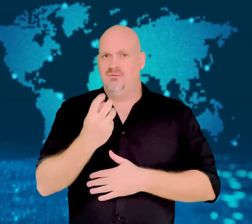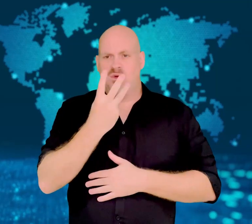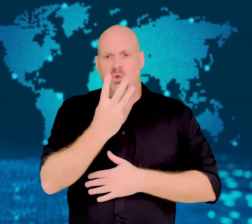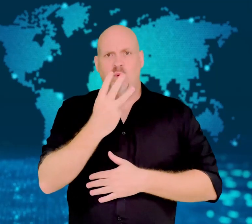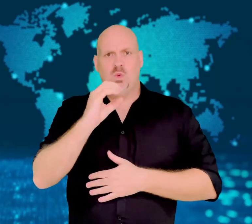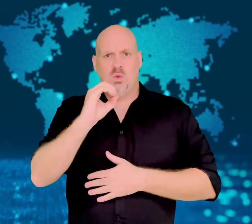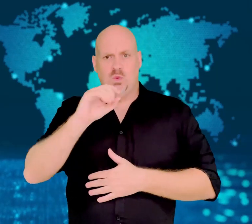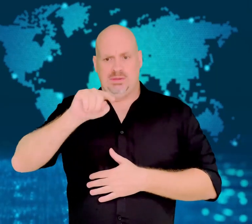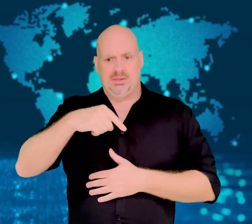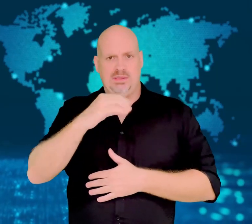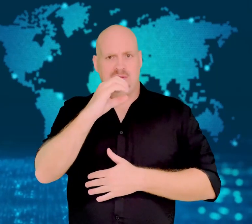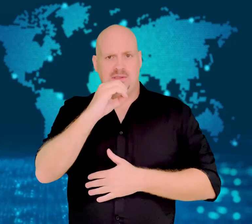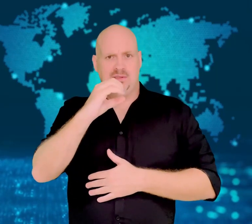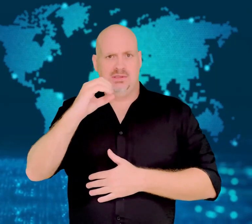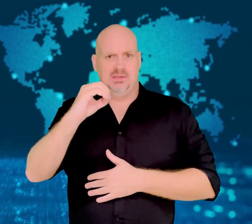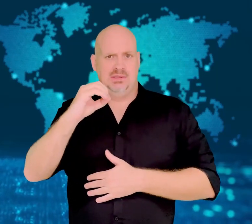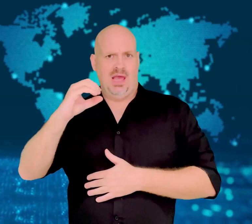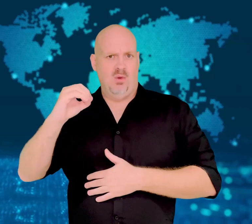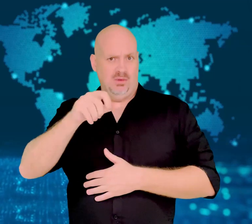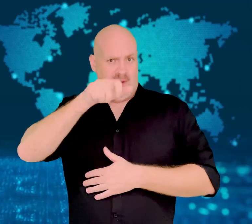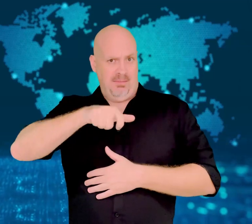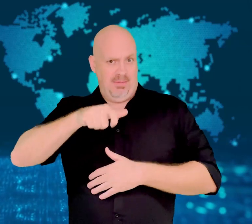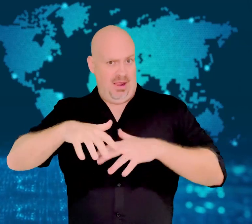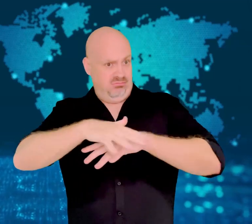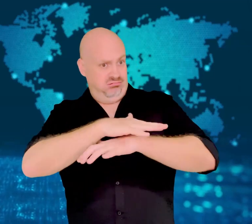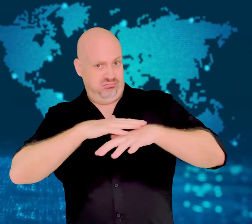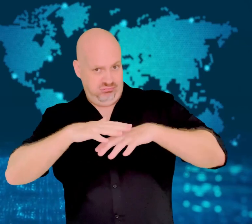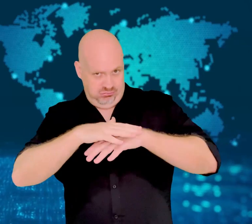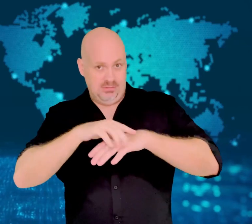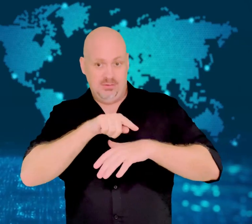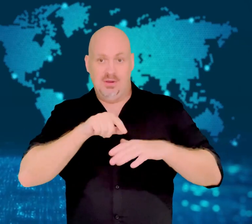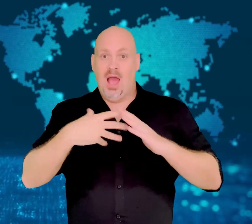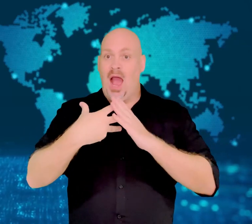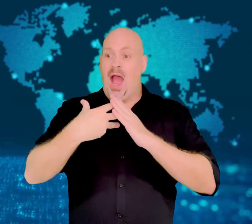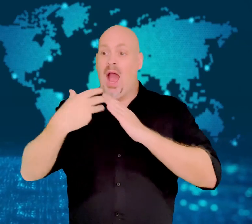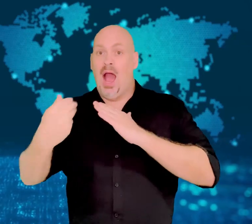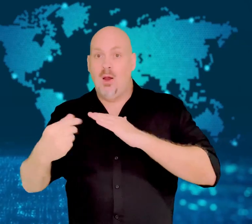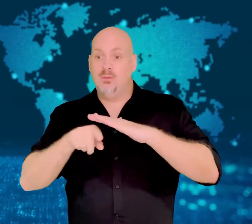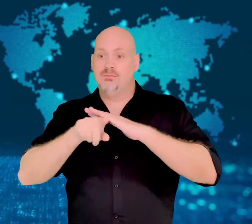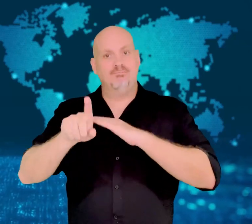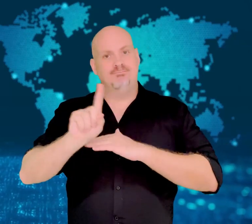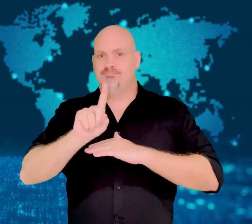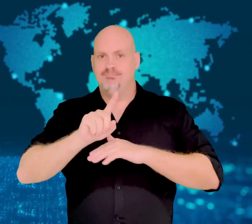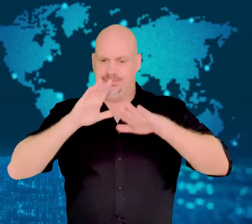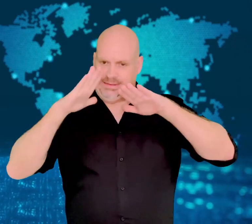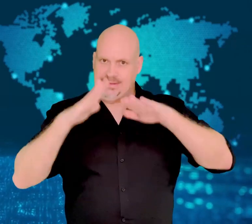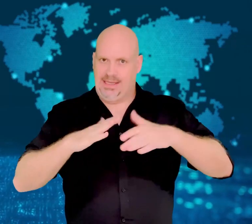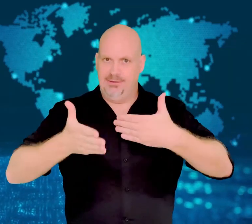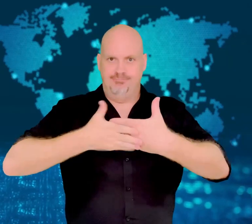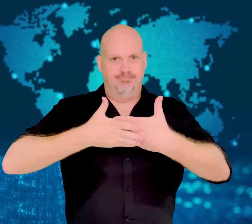but 30,000 visitors already in the park would not be allowed to exit.